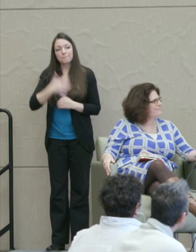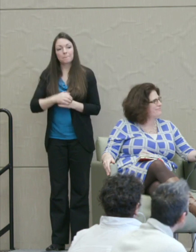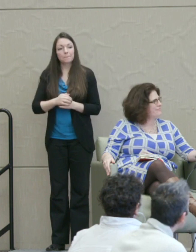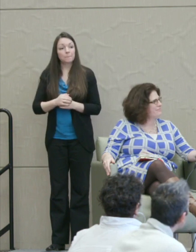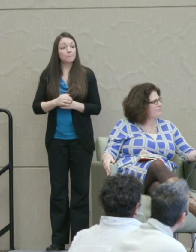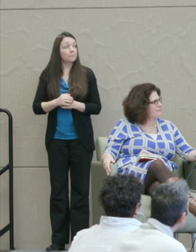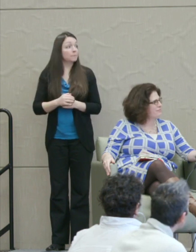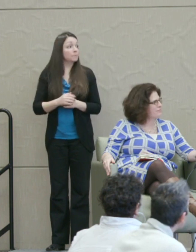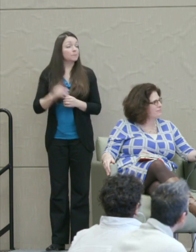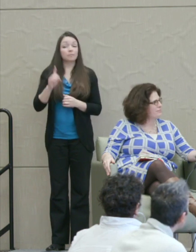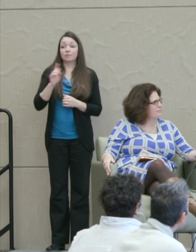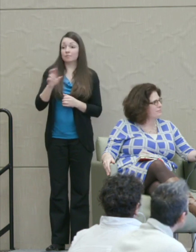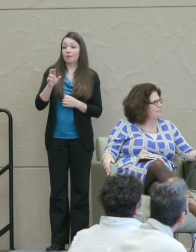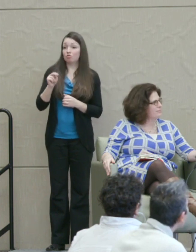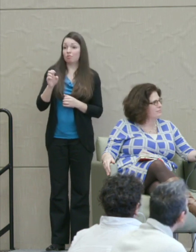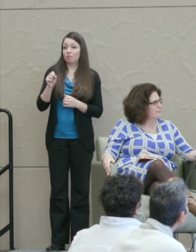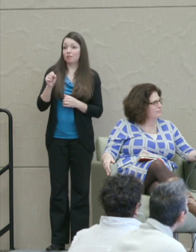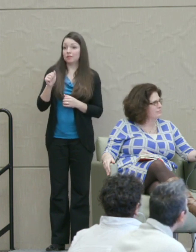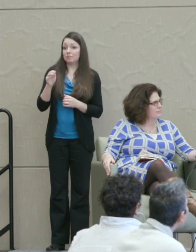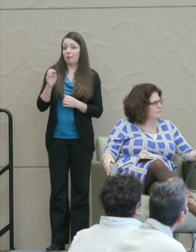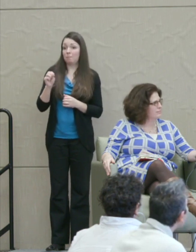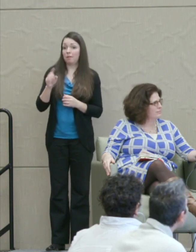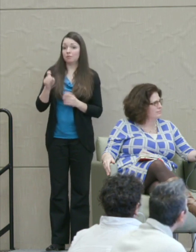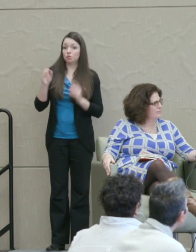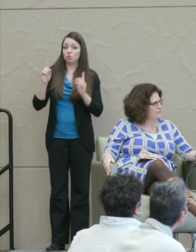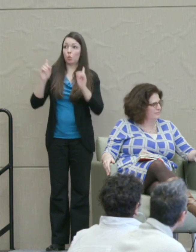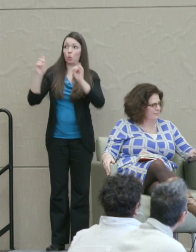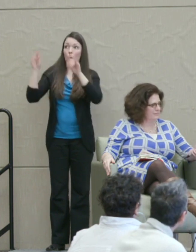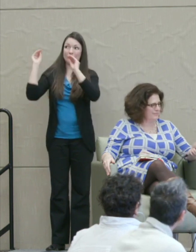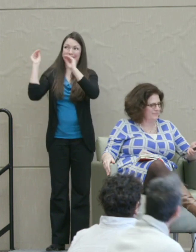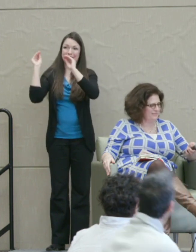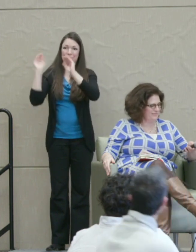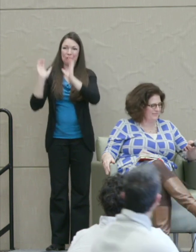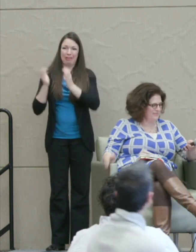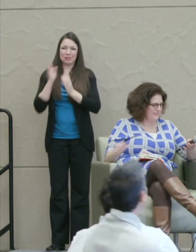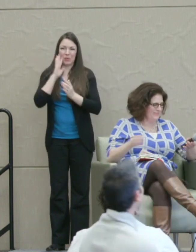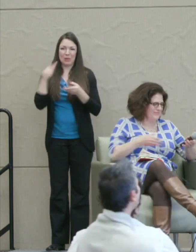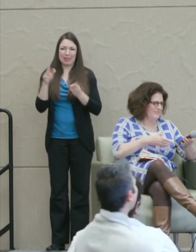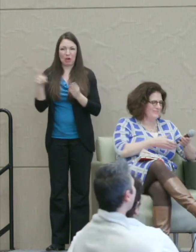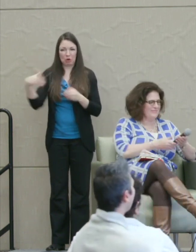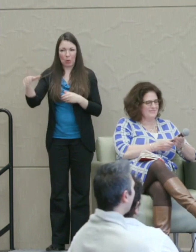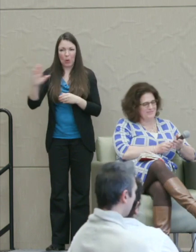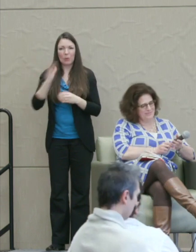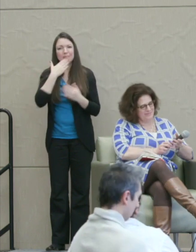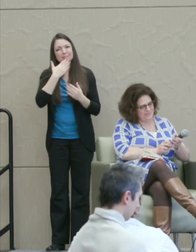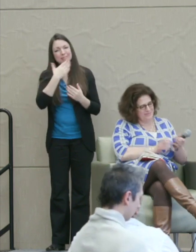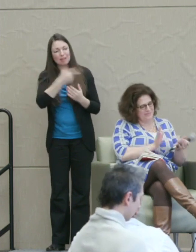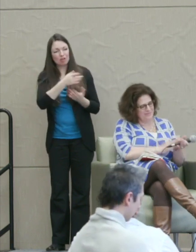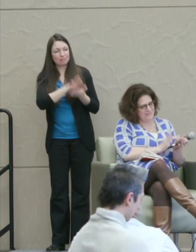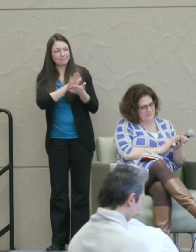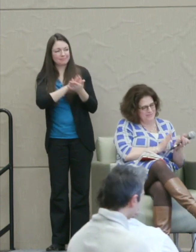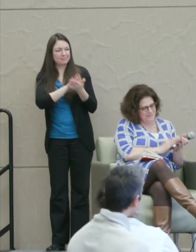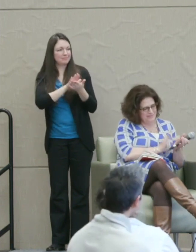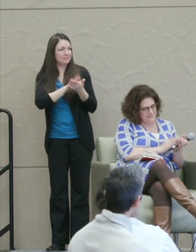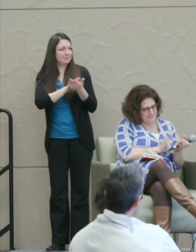Susan Poser: Dr. Nussbaum has to go back to teach a class. Martha Nussbaum: Yeah, I've got to teach. Susan Poser: So we're going to let her go. Please join me in thanking her and Jennifer Brier and Rod Ferguson.